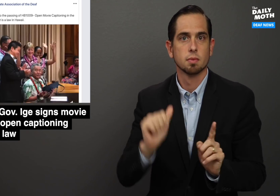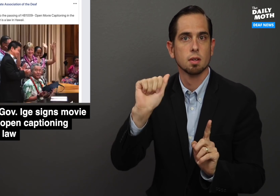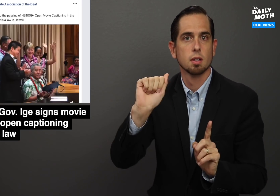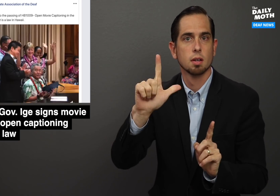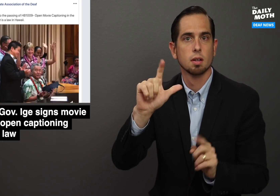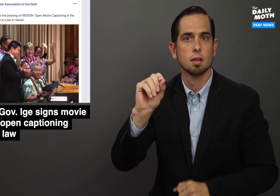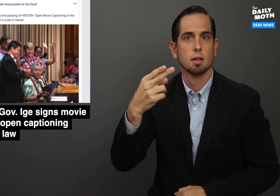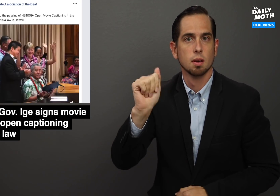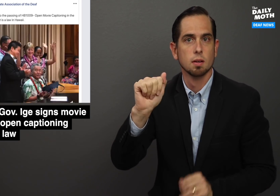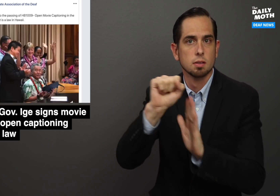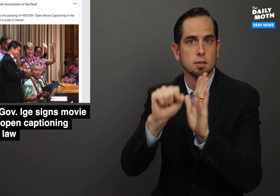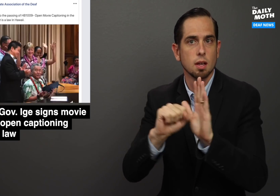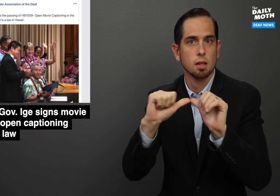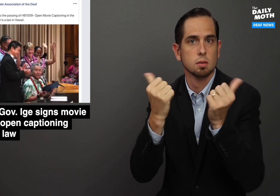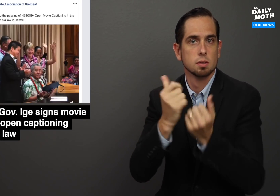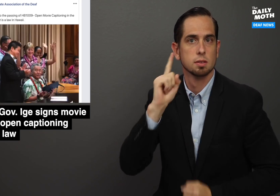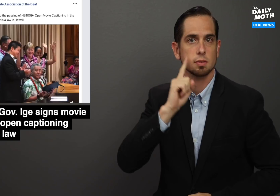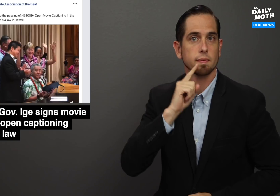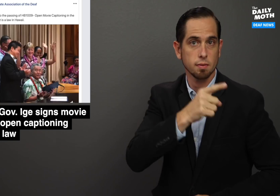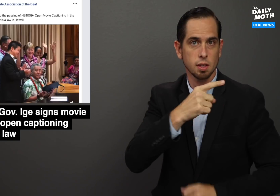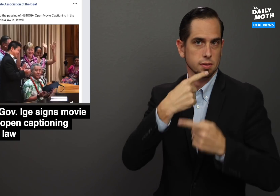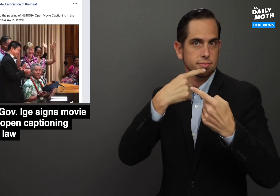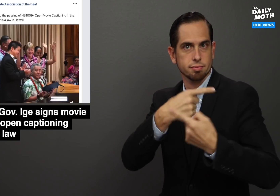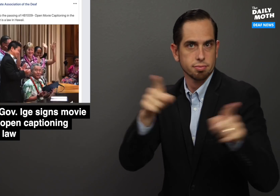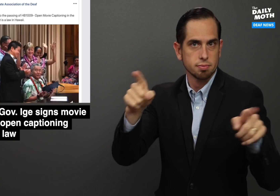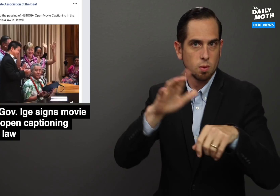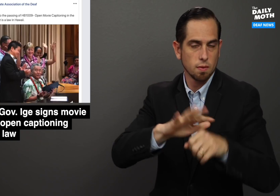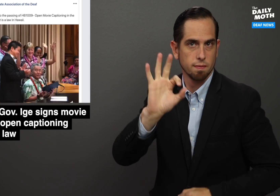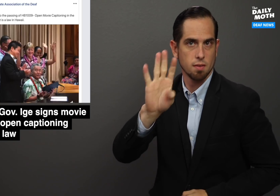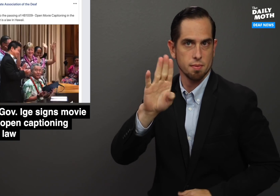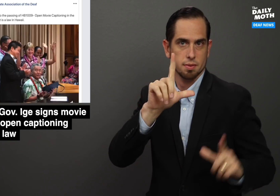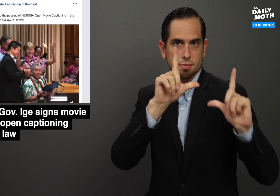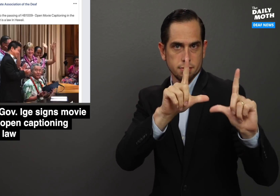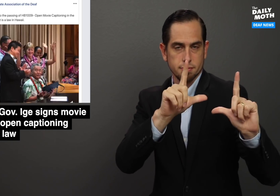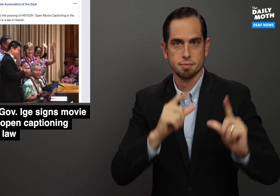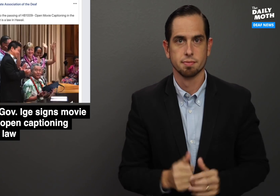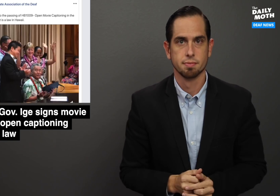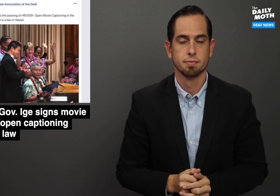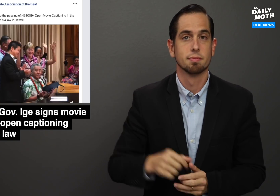The Aloha State Association of the Deaf announced this on Facebook.